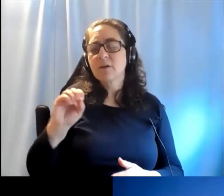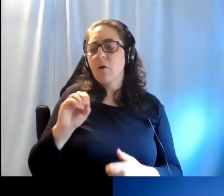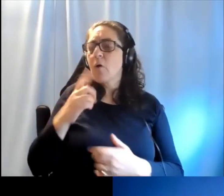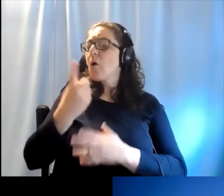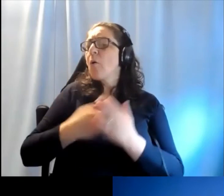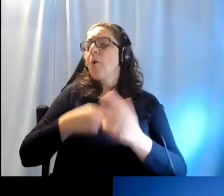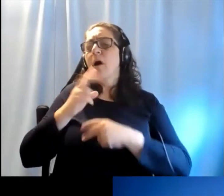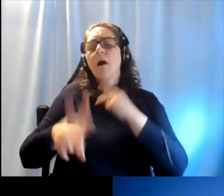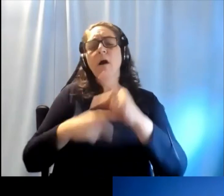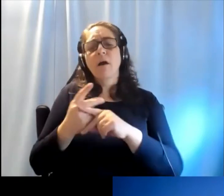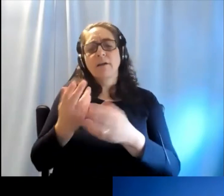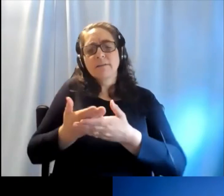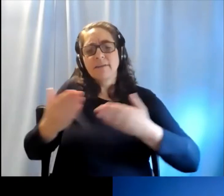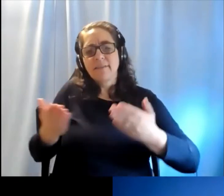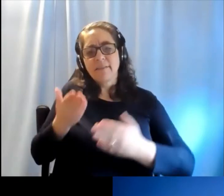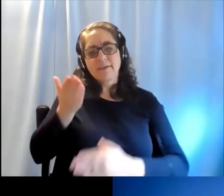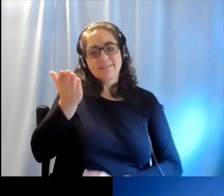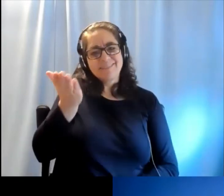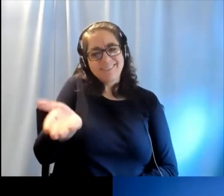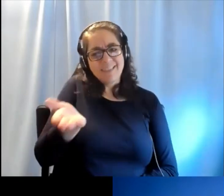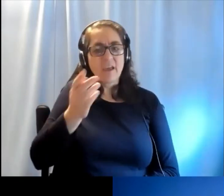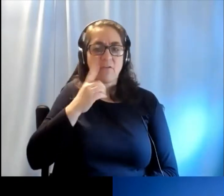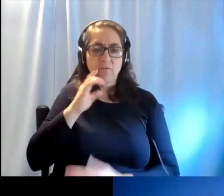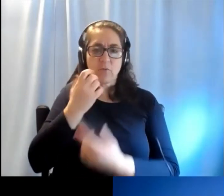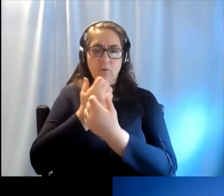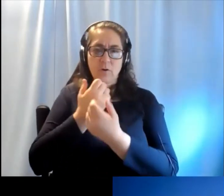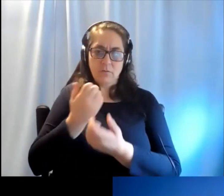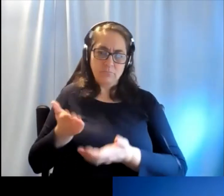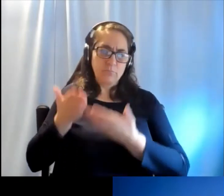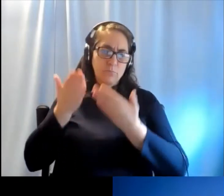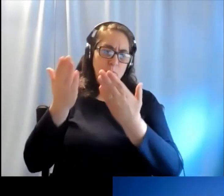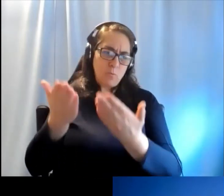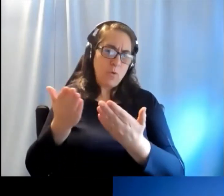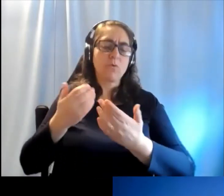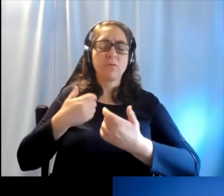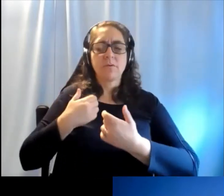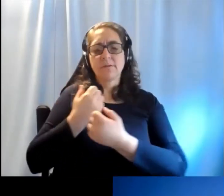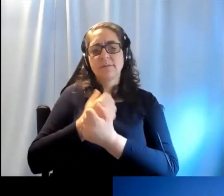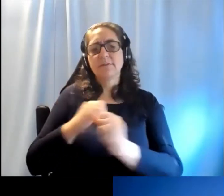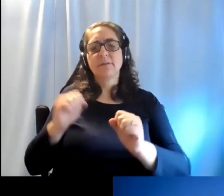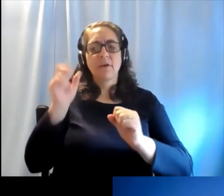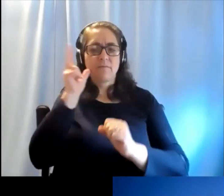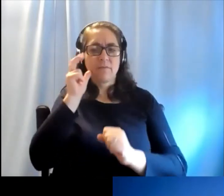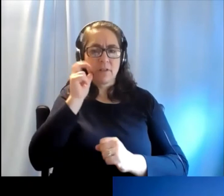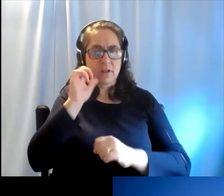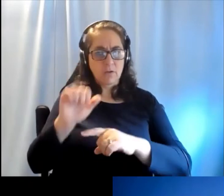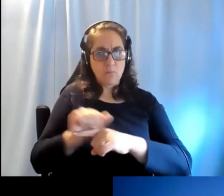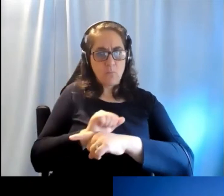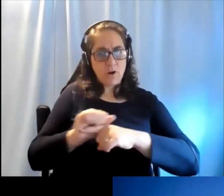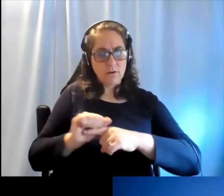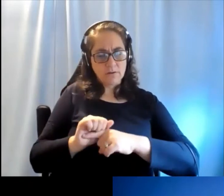on, so what kind of features should be there in order promote safe listening practices and behaviors.